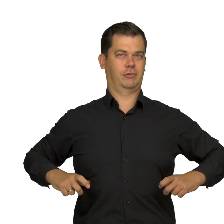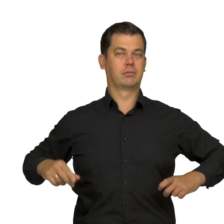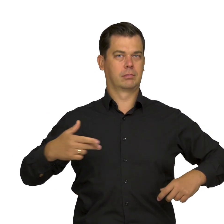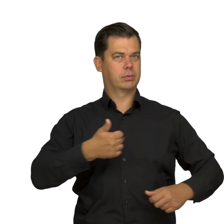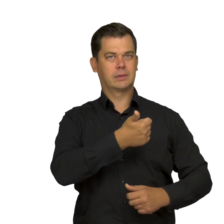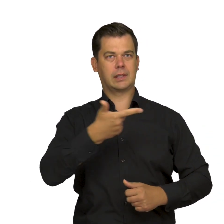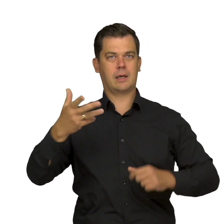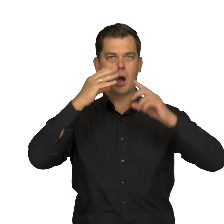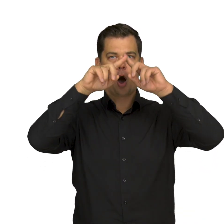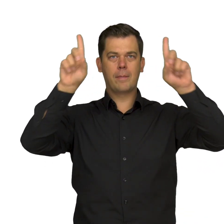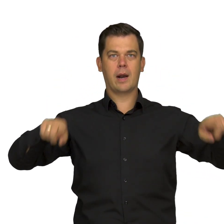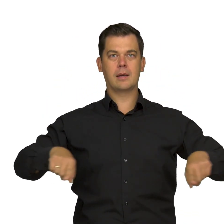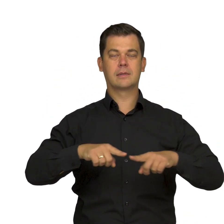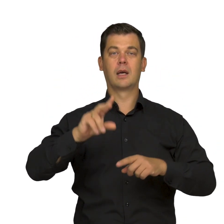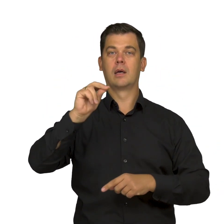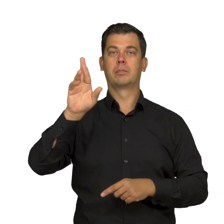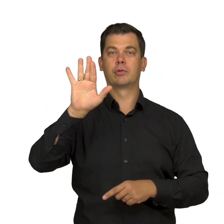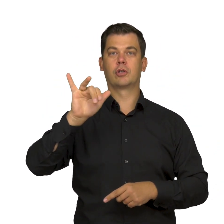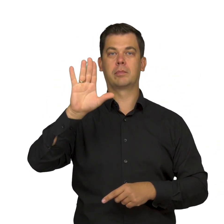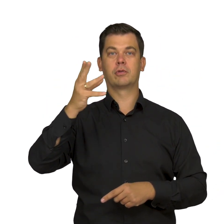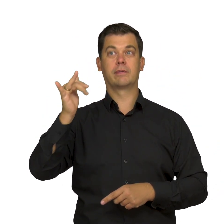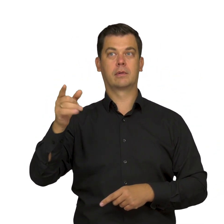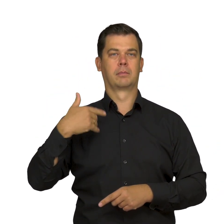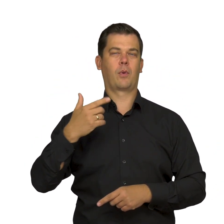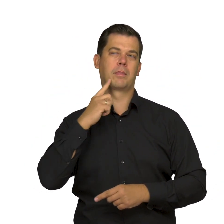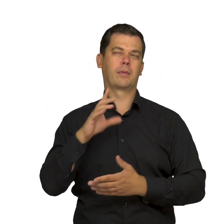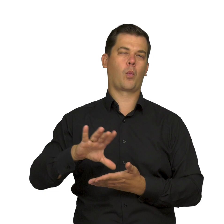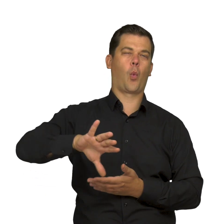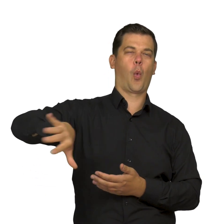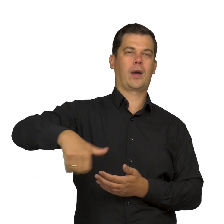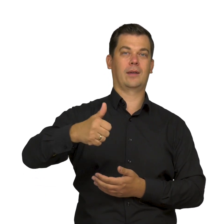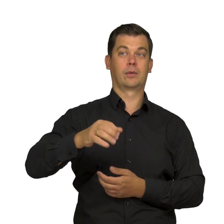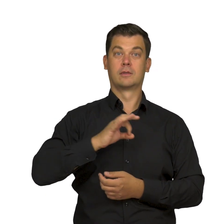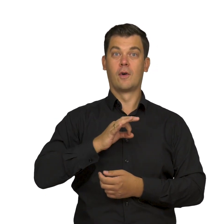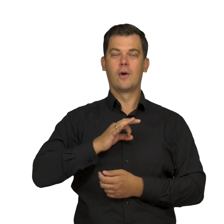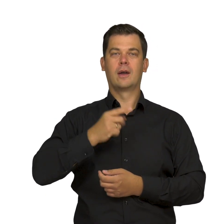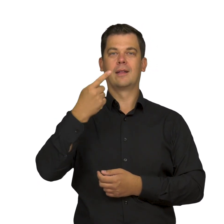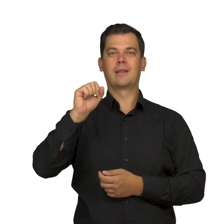alluding to the fact that Przybyszewski “stole” his beloved Dagny.